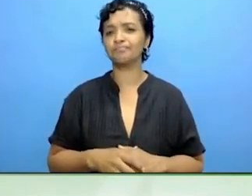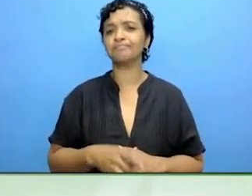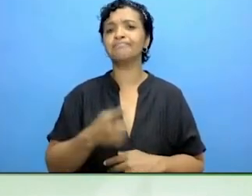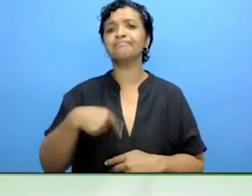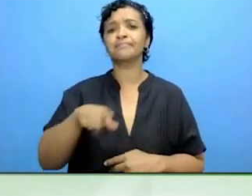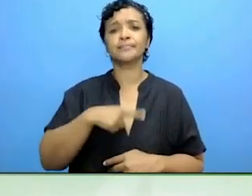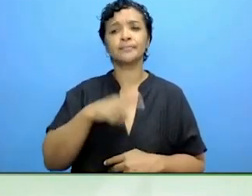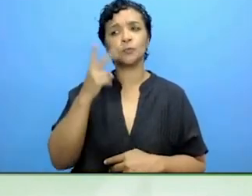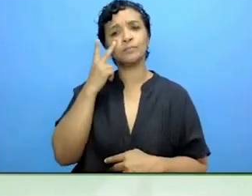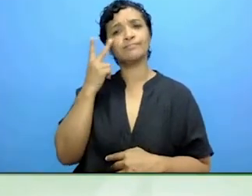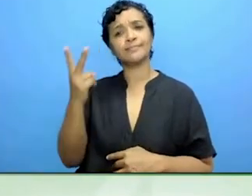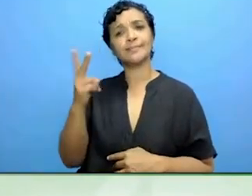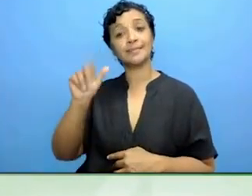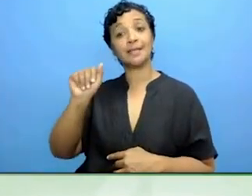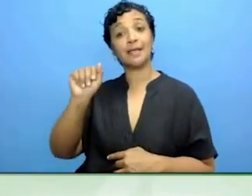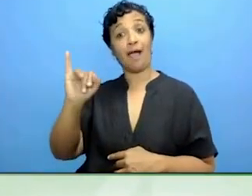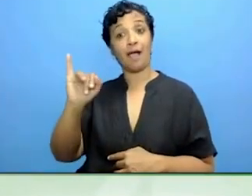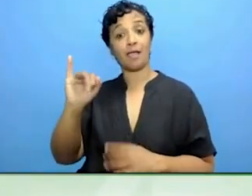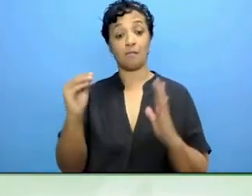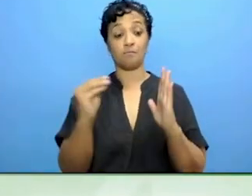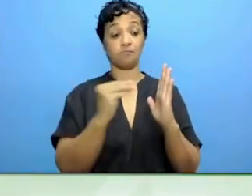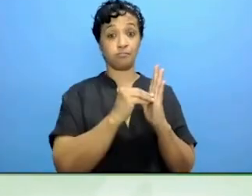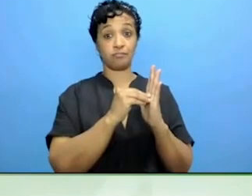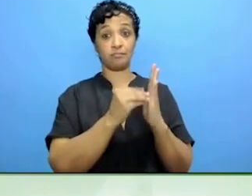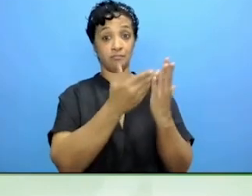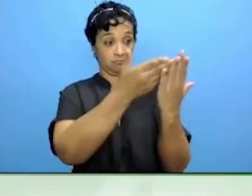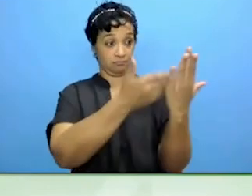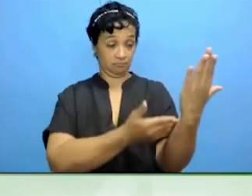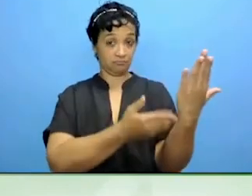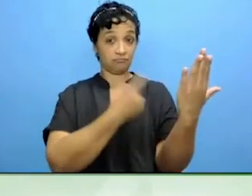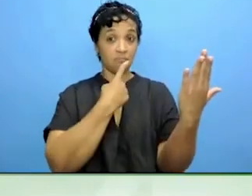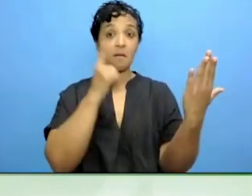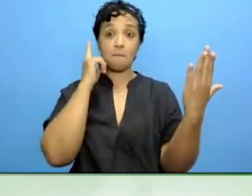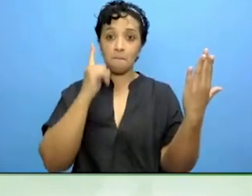documentation that we have to provide better training and support to our staff.